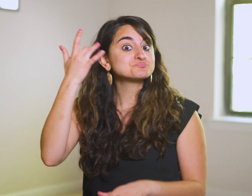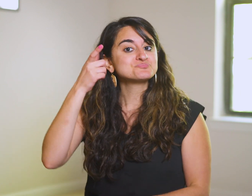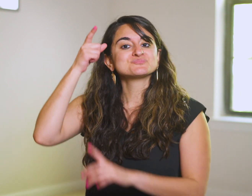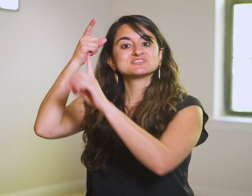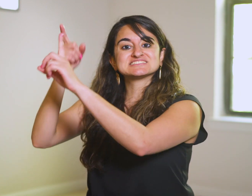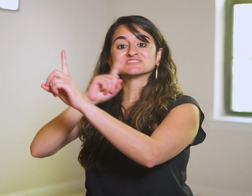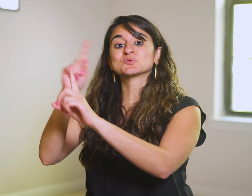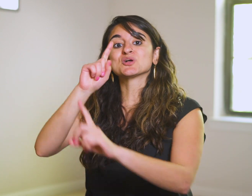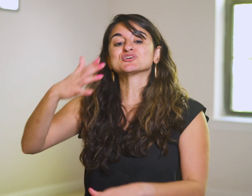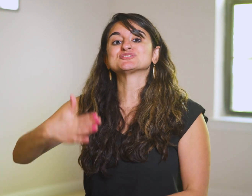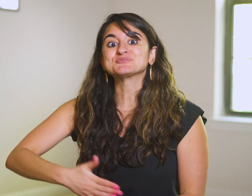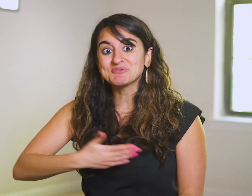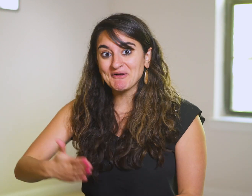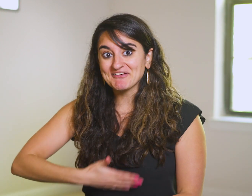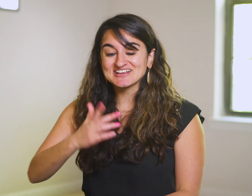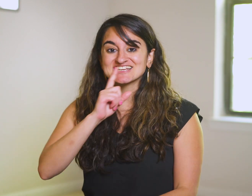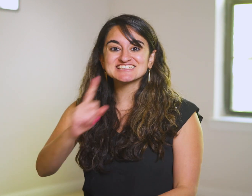He is where the joy is!